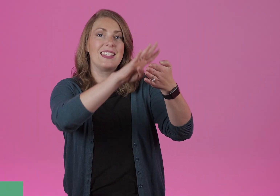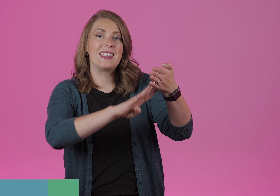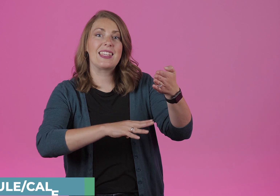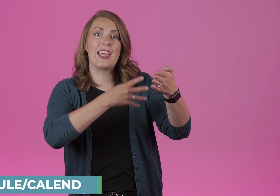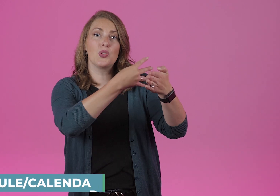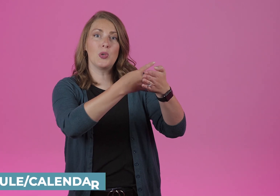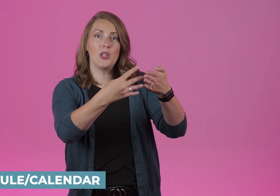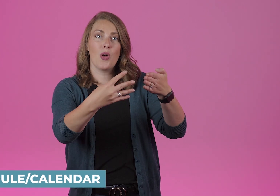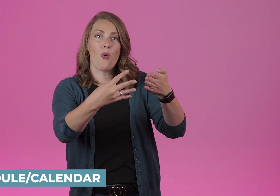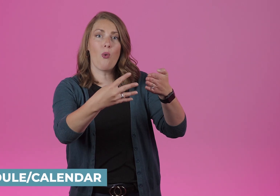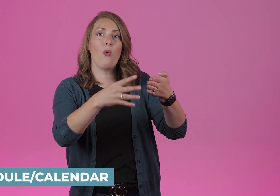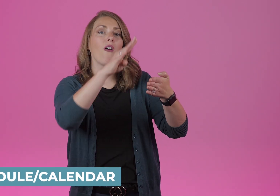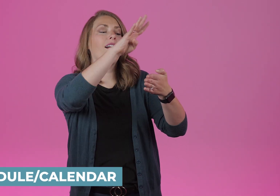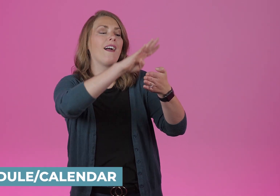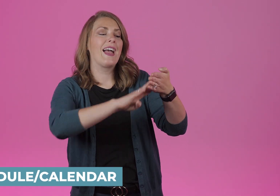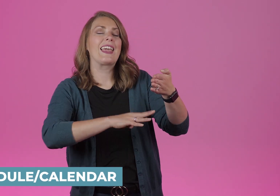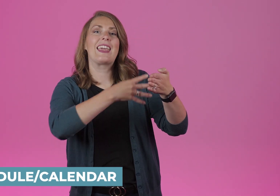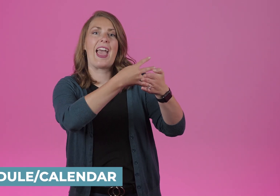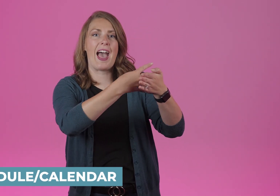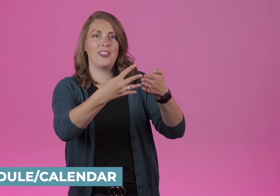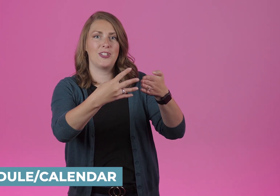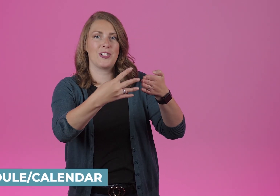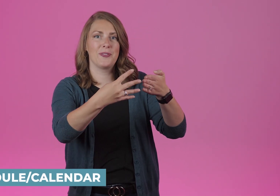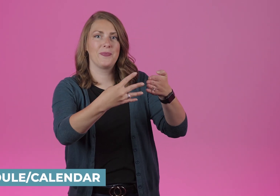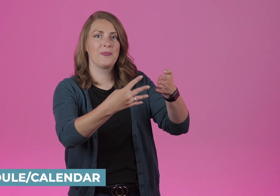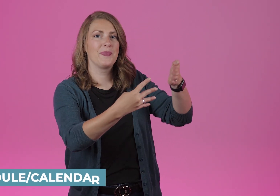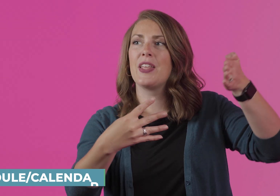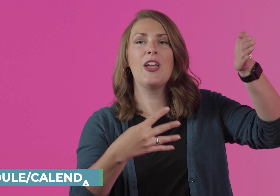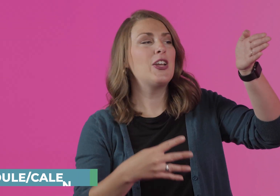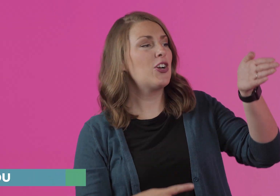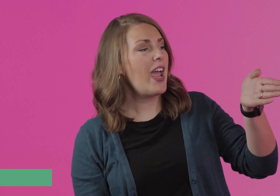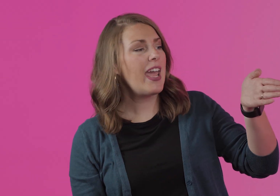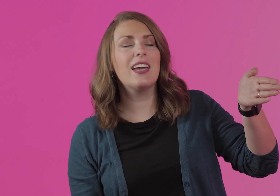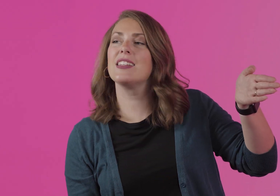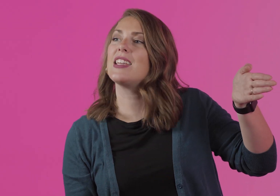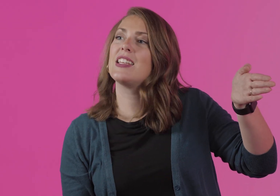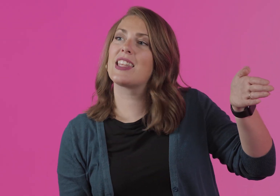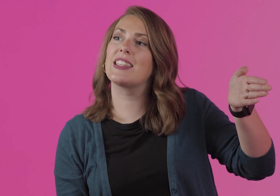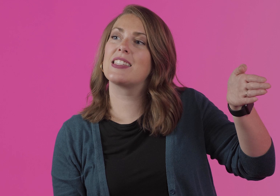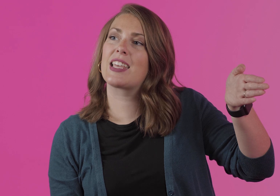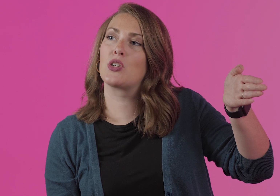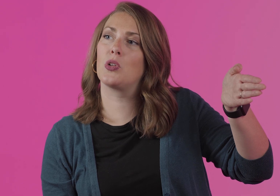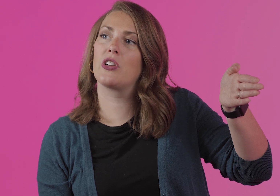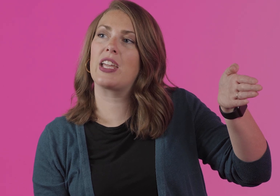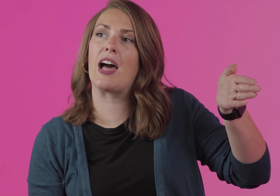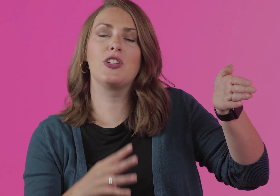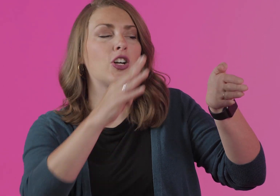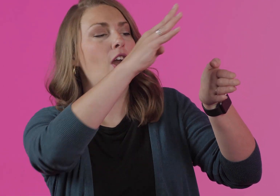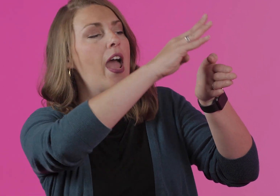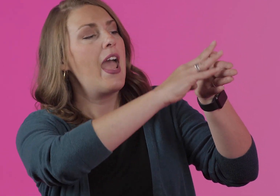Schedule or calendar. Your hand is like the schedule or the calendar.